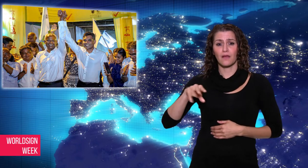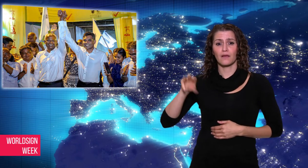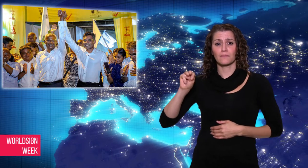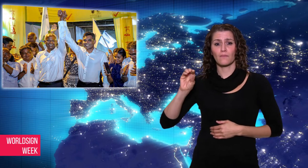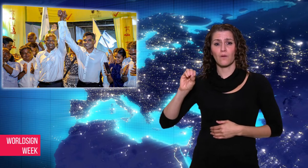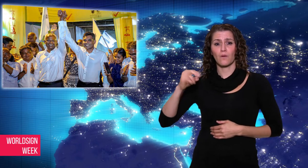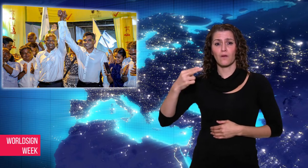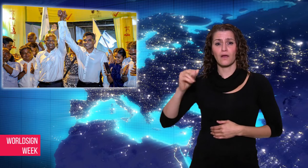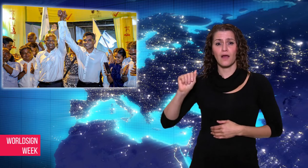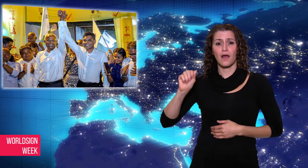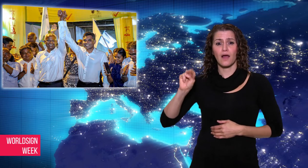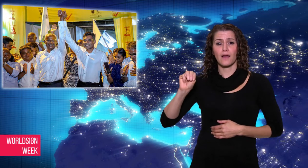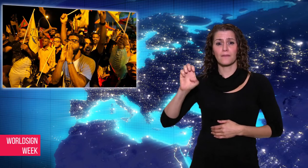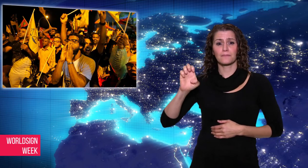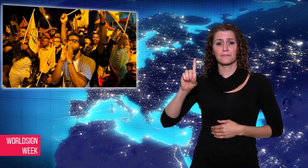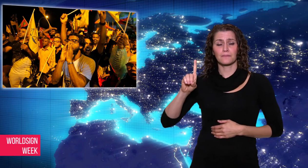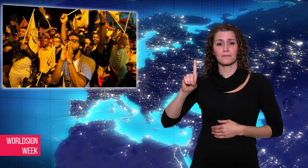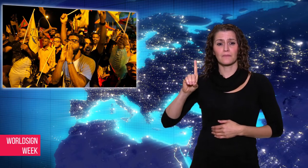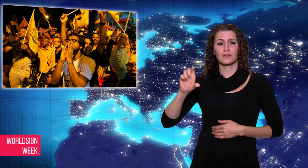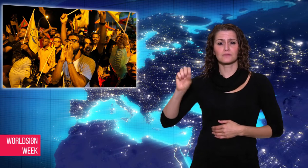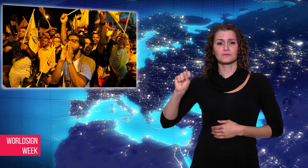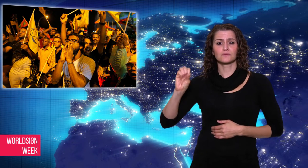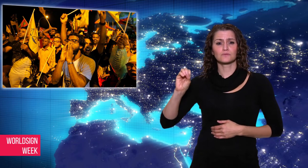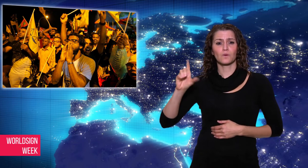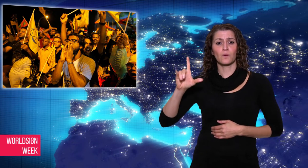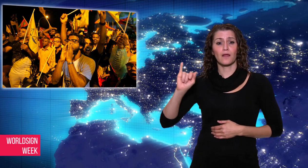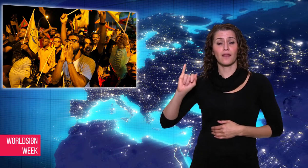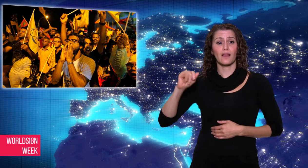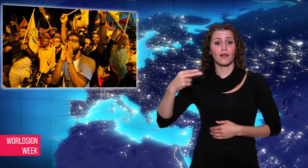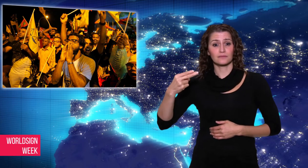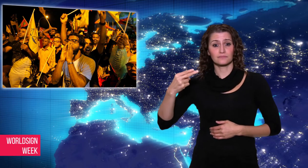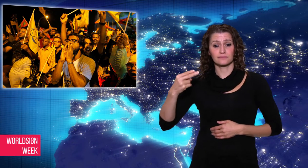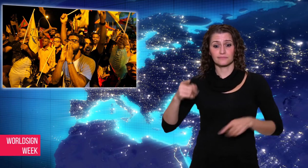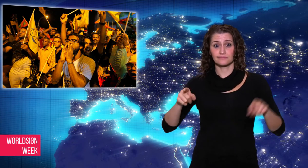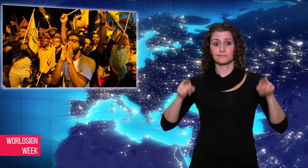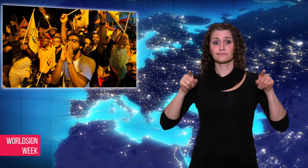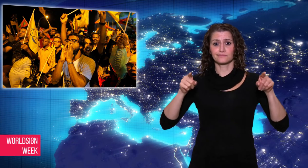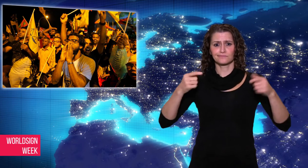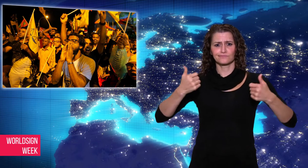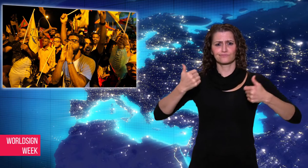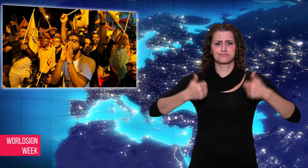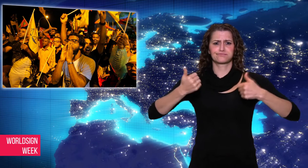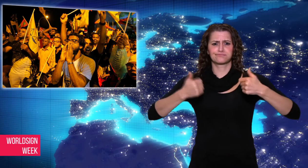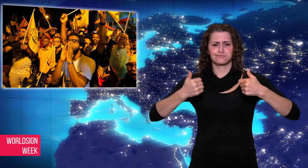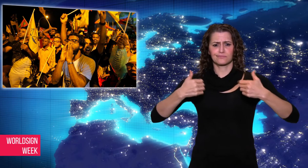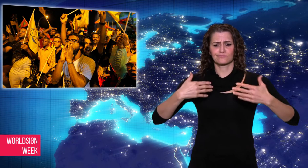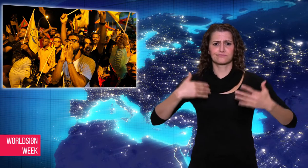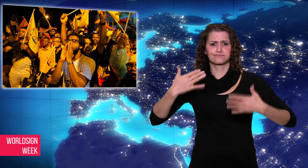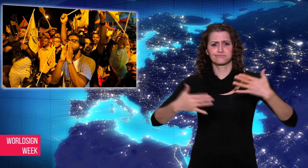Yameen Abdul Gayoom, won the